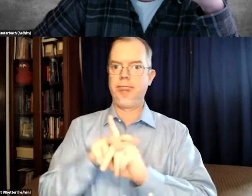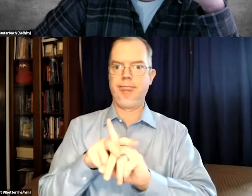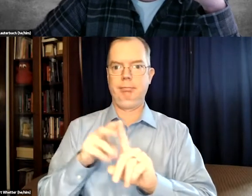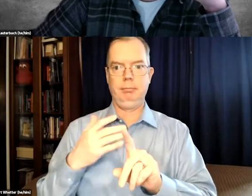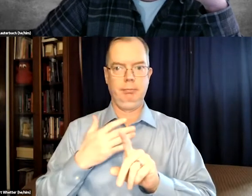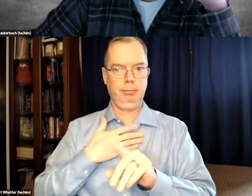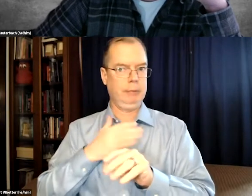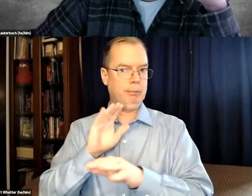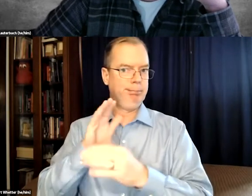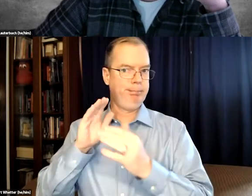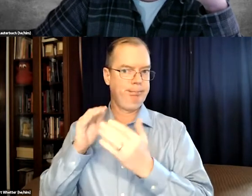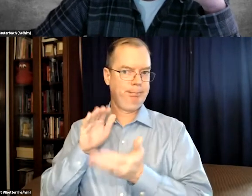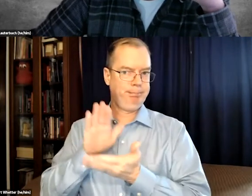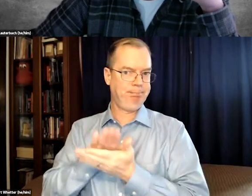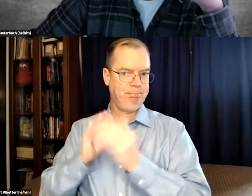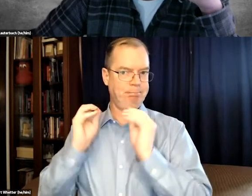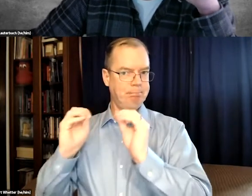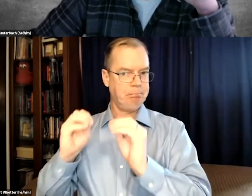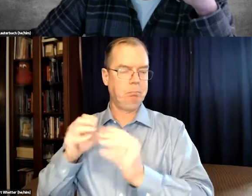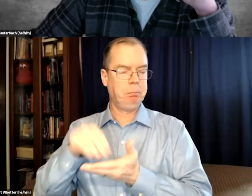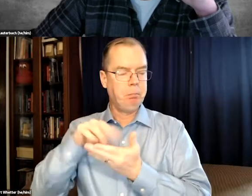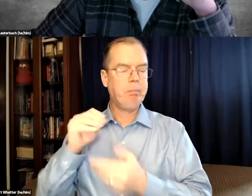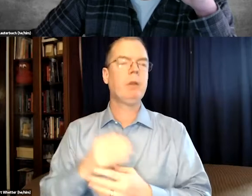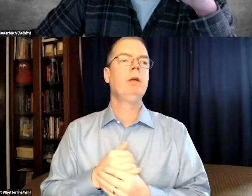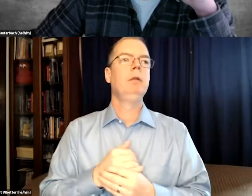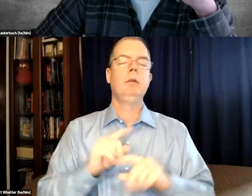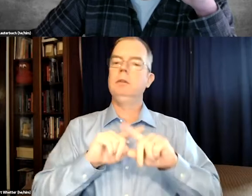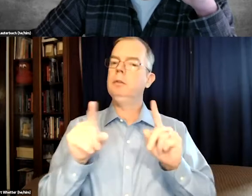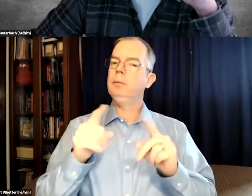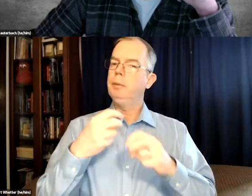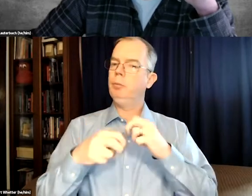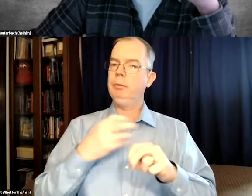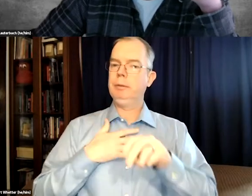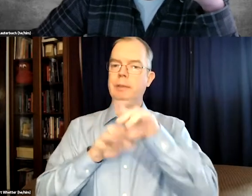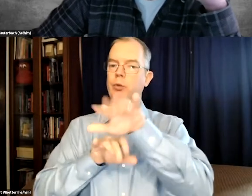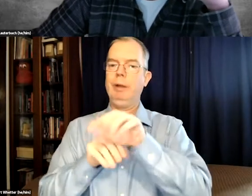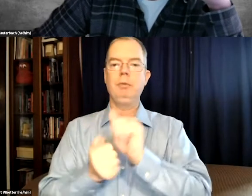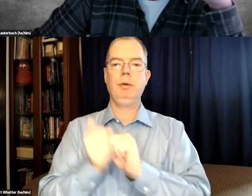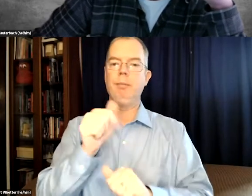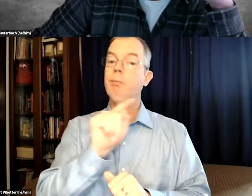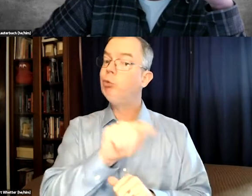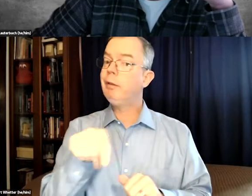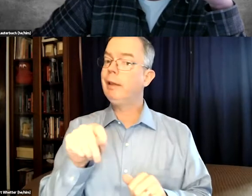I wanted to know word for word what the professor was saying because this is the words that the professor chose to teach us.